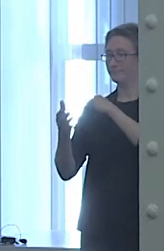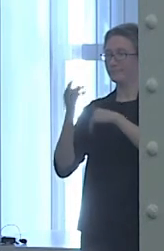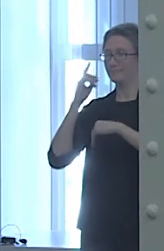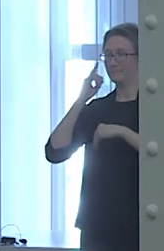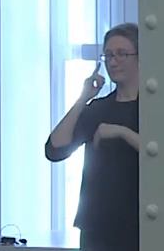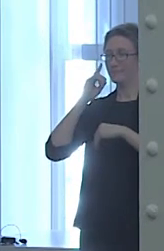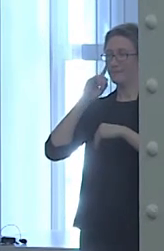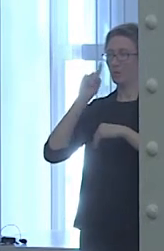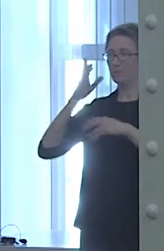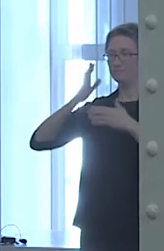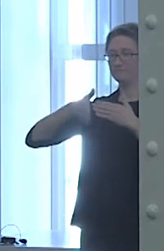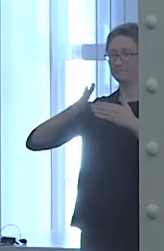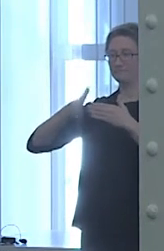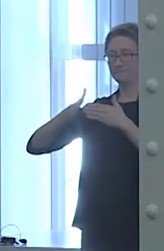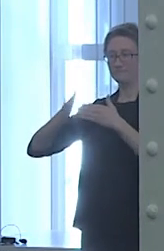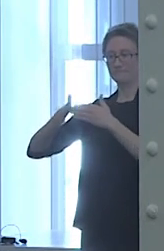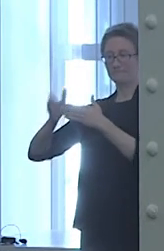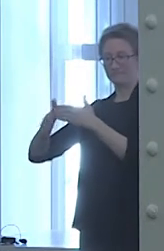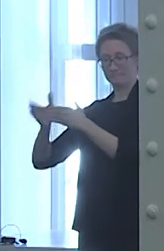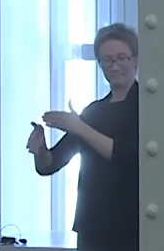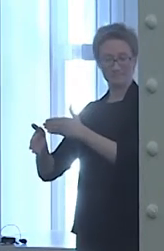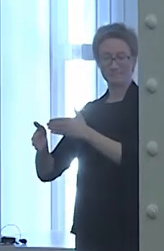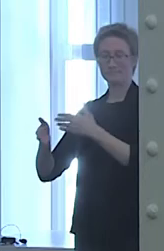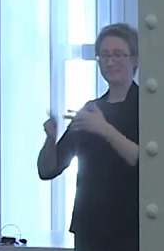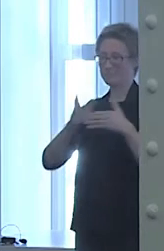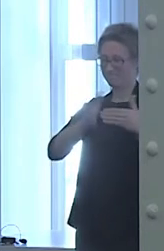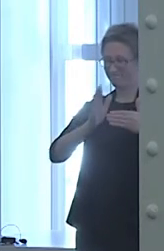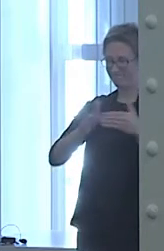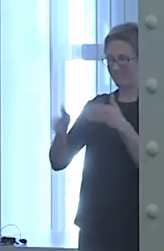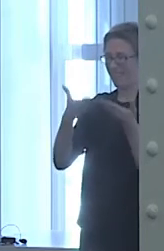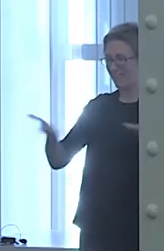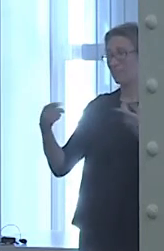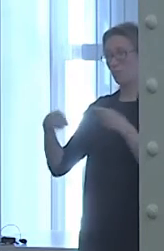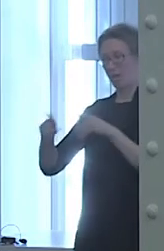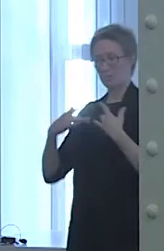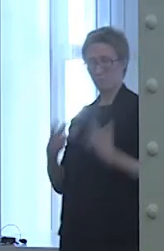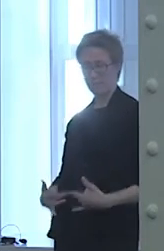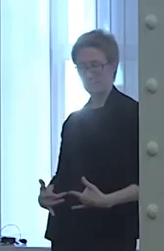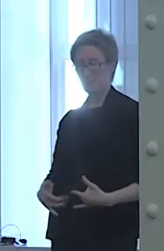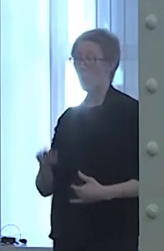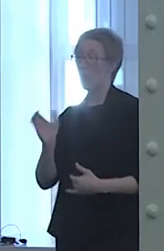when you're depressed, as well as four scripts for explaining a mood disorder,